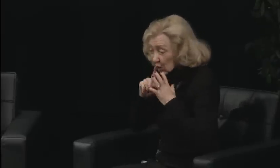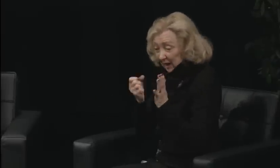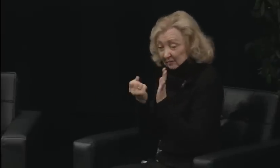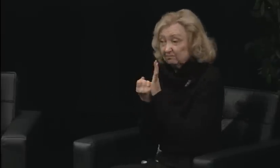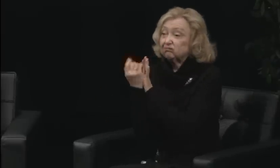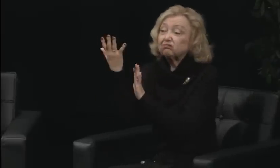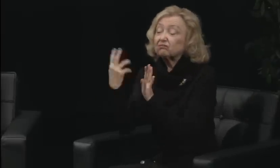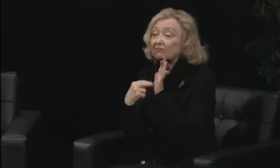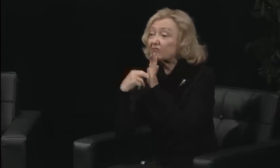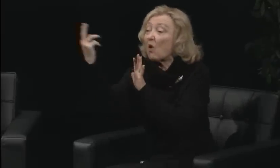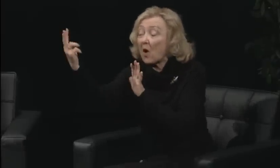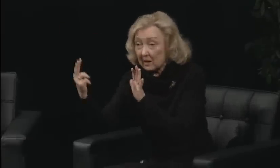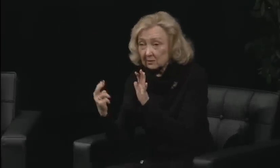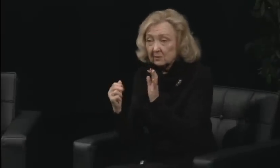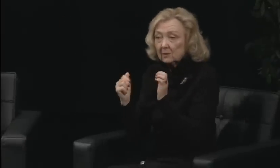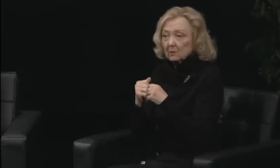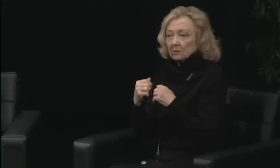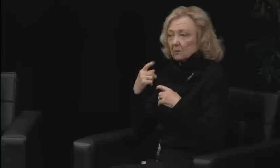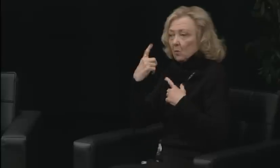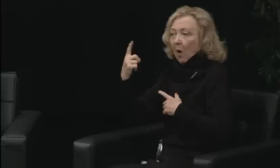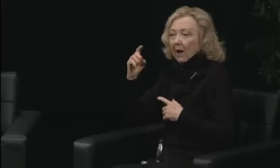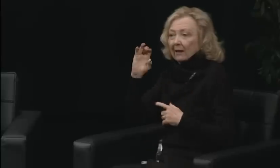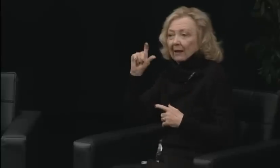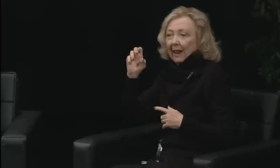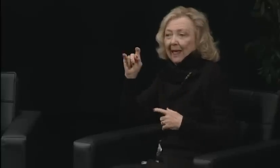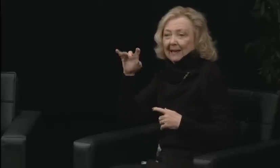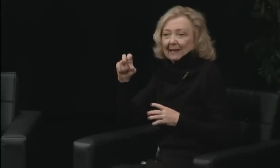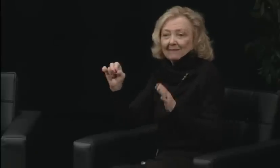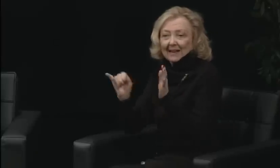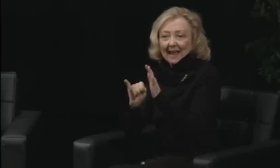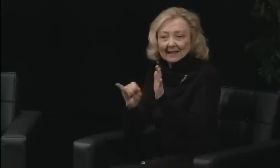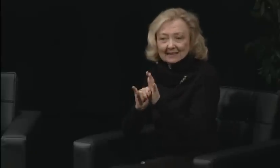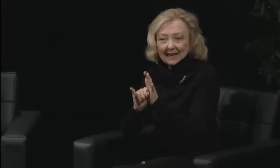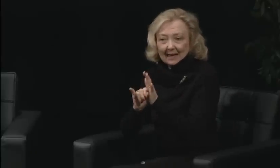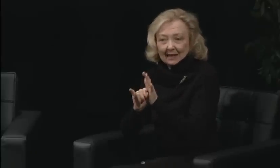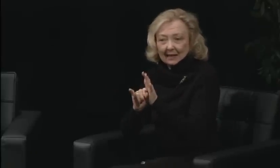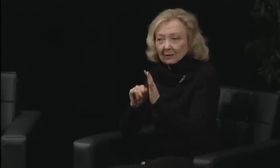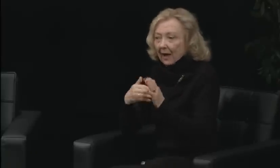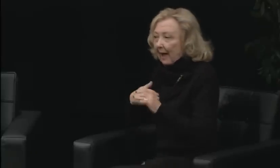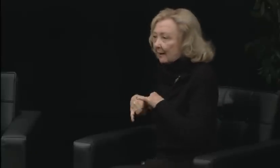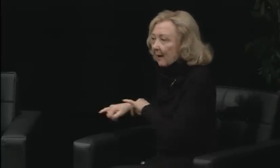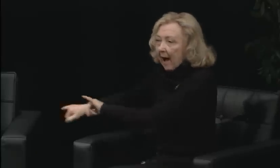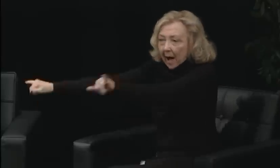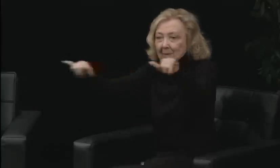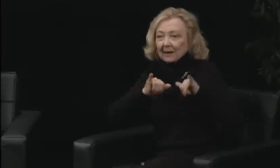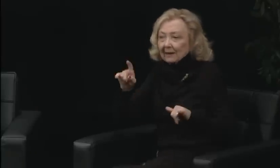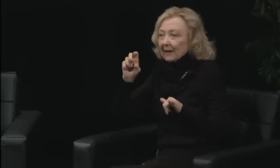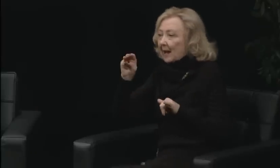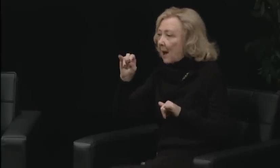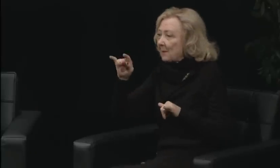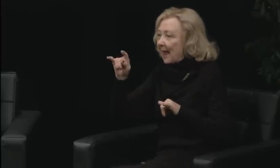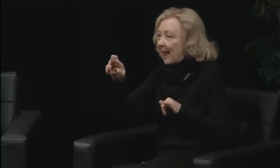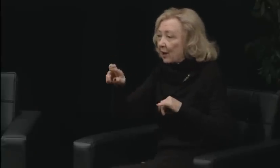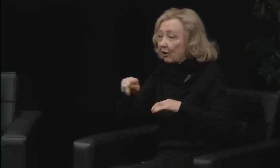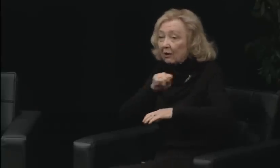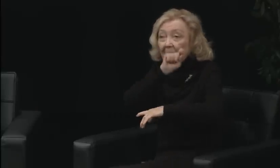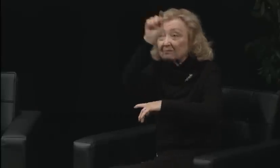but what was most important there, we saw the entire community come together unified